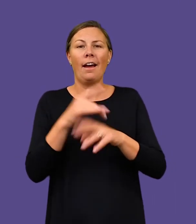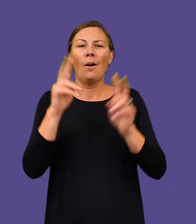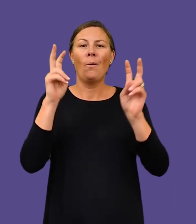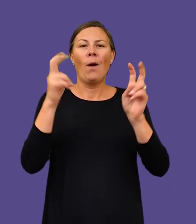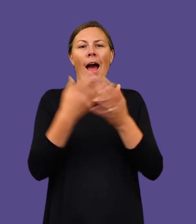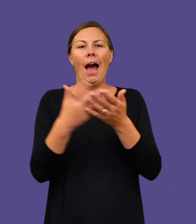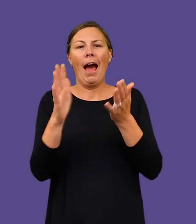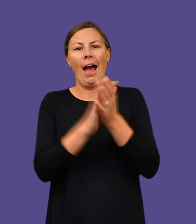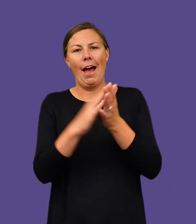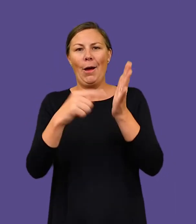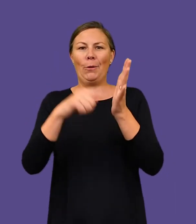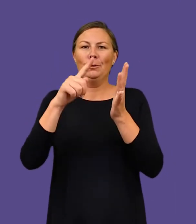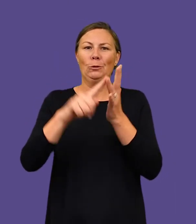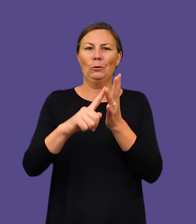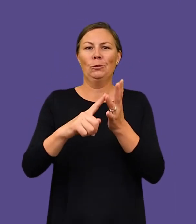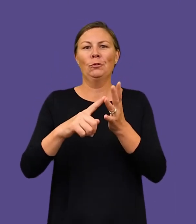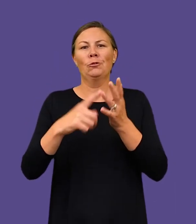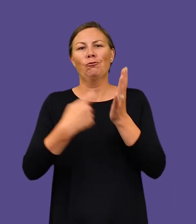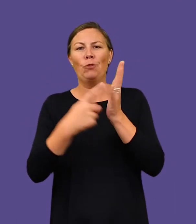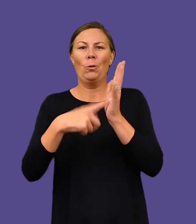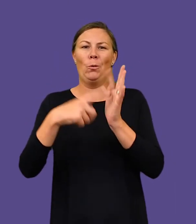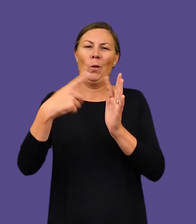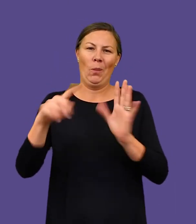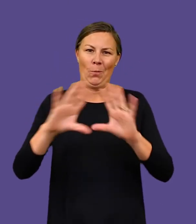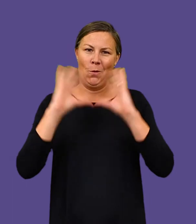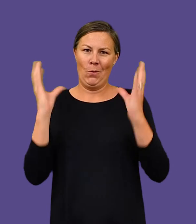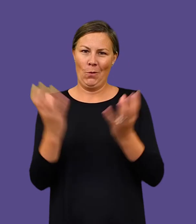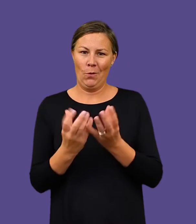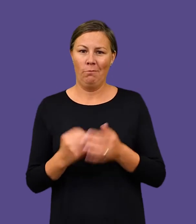perform in her play How to rule the world.